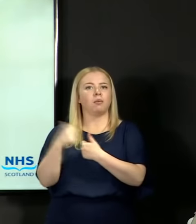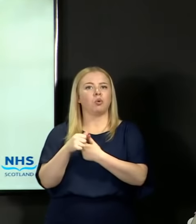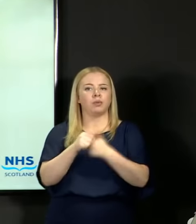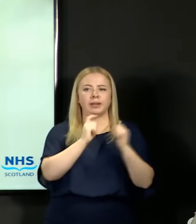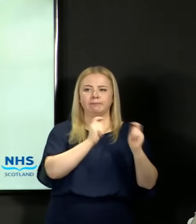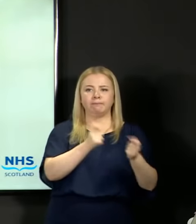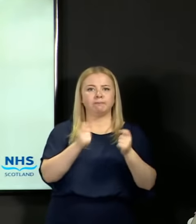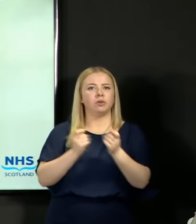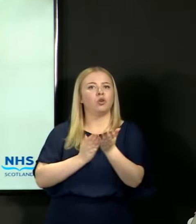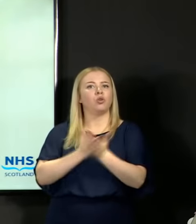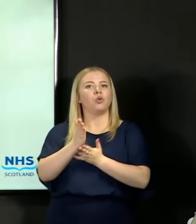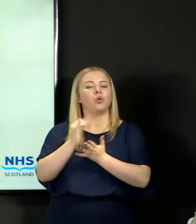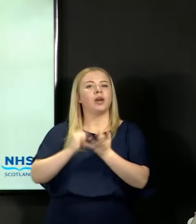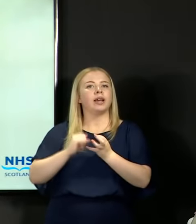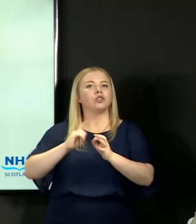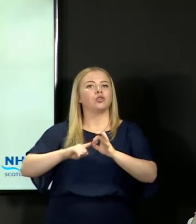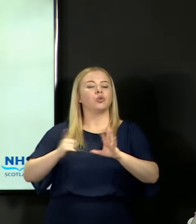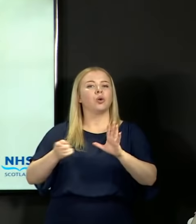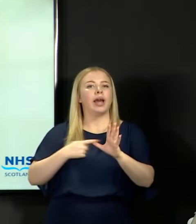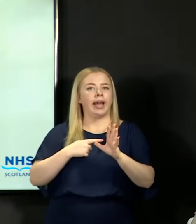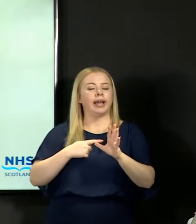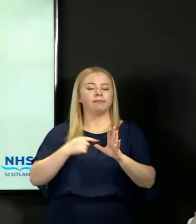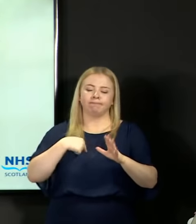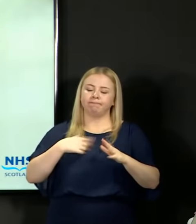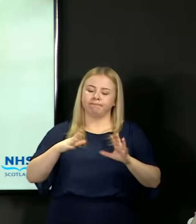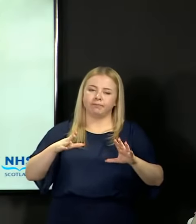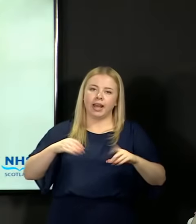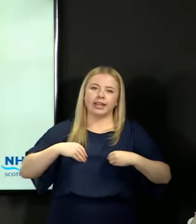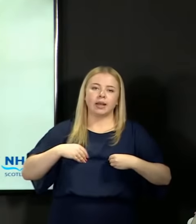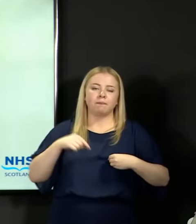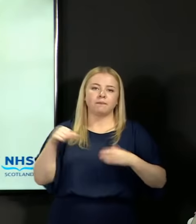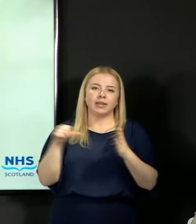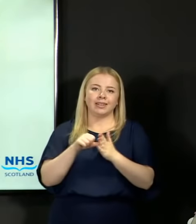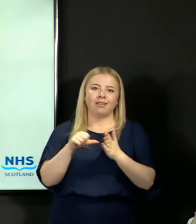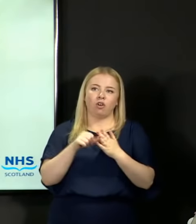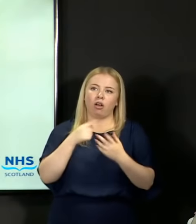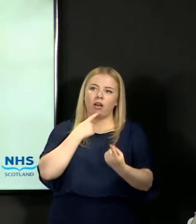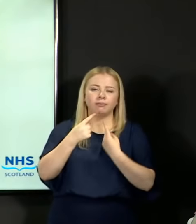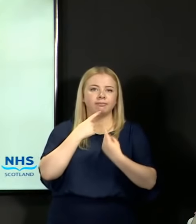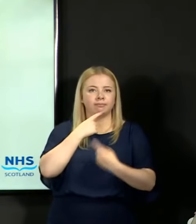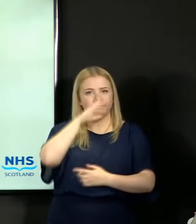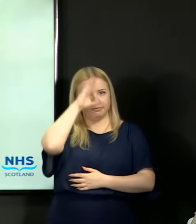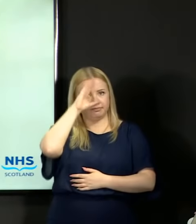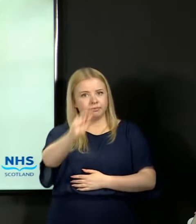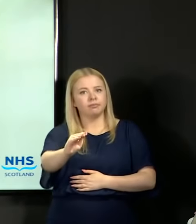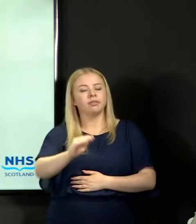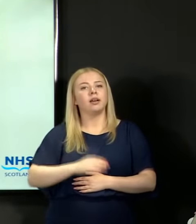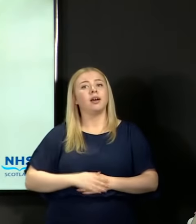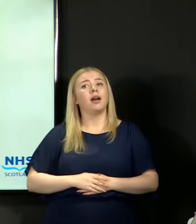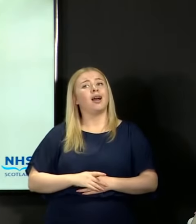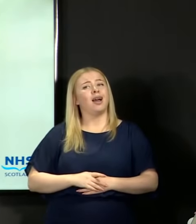Now I accept that that is a difficult message to put across, but fundamentally it shouldn't